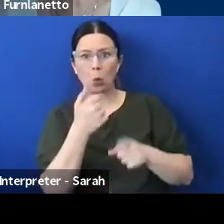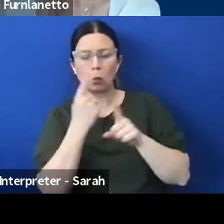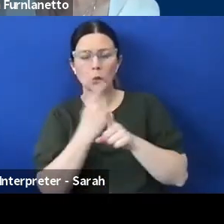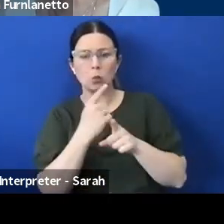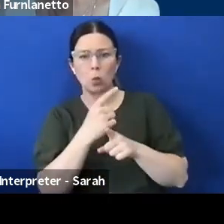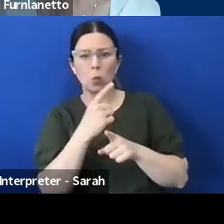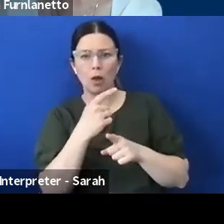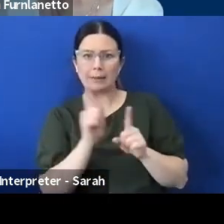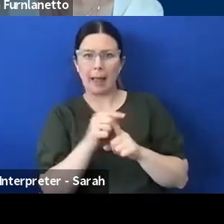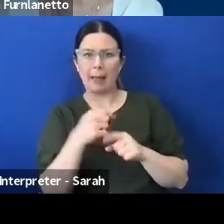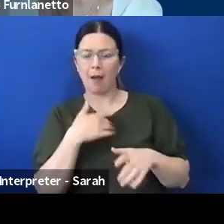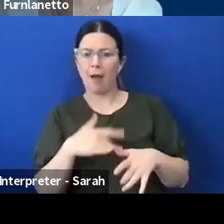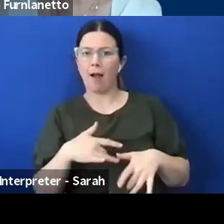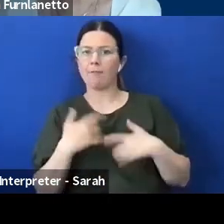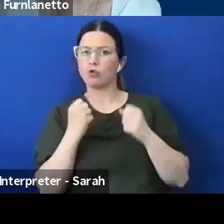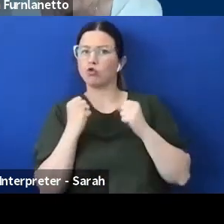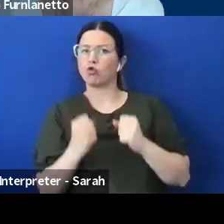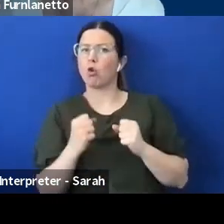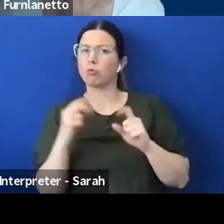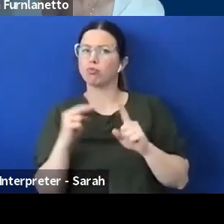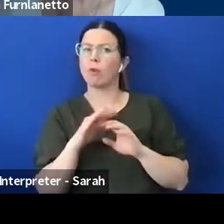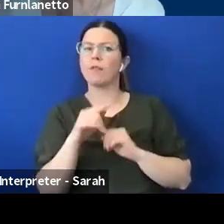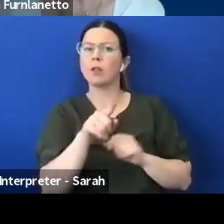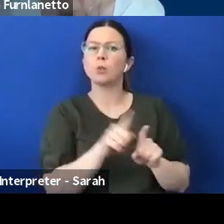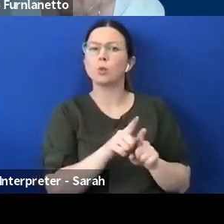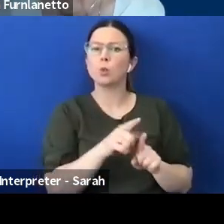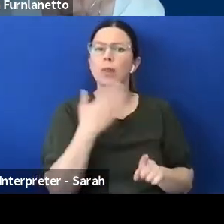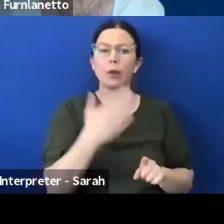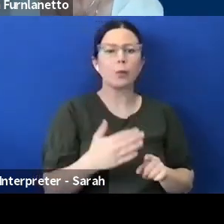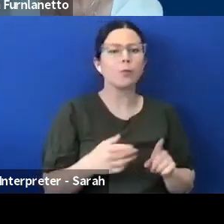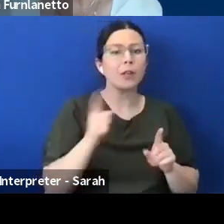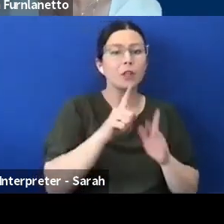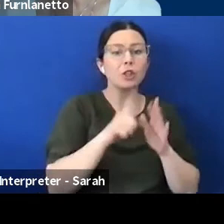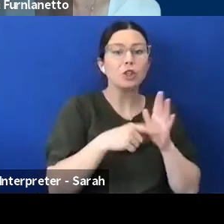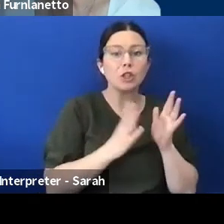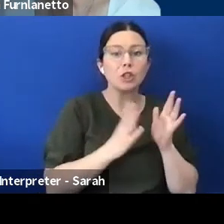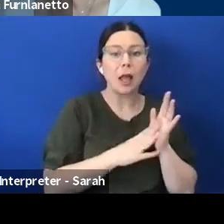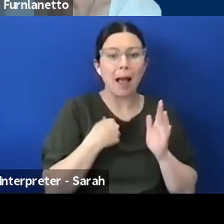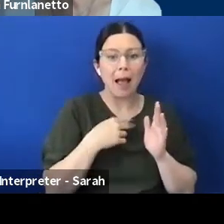myself too Maurice, thank you. Jim, do you have anything you, I see that you're answering a question